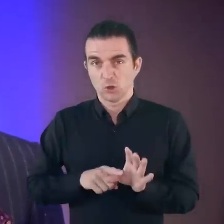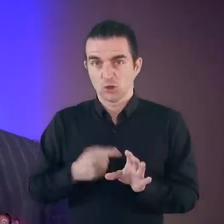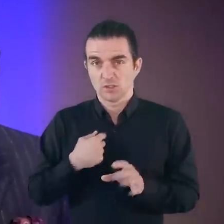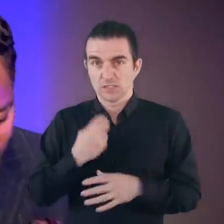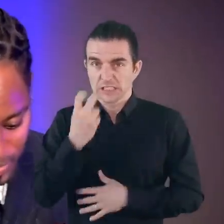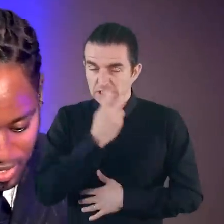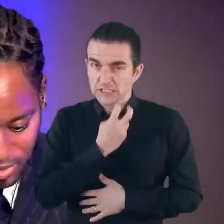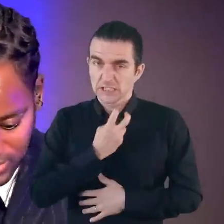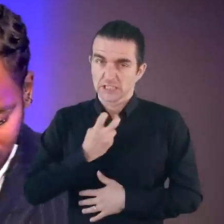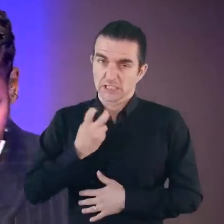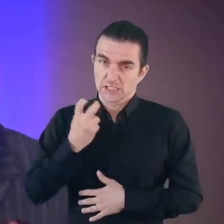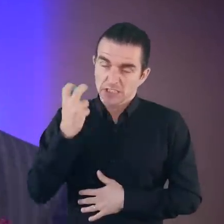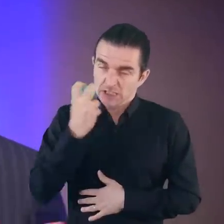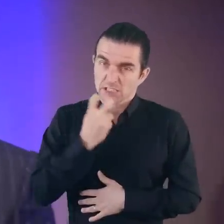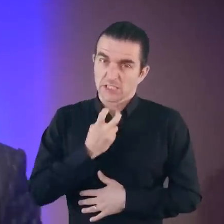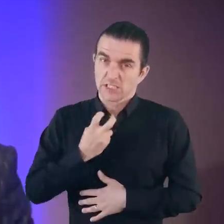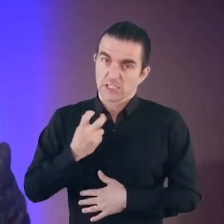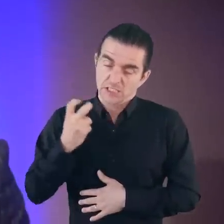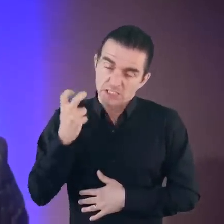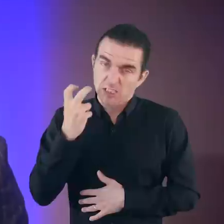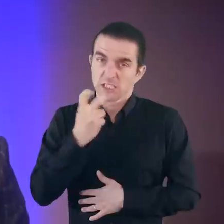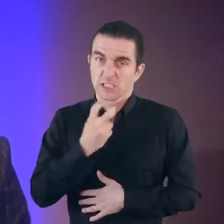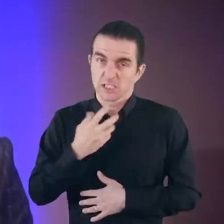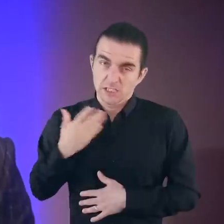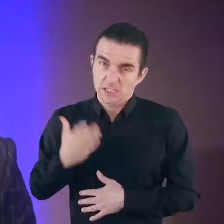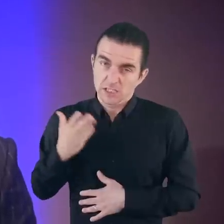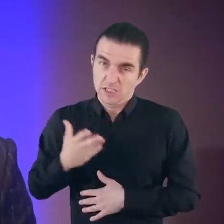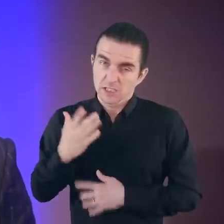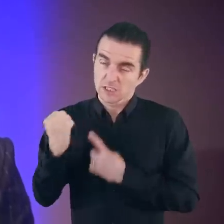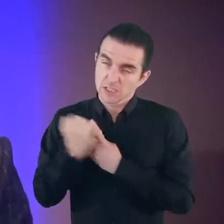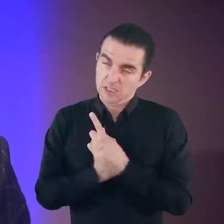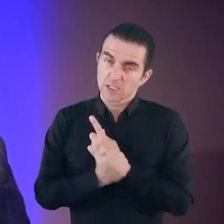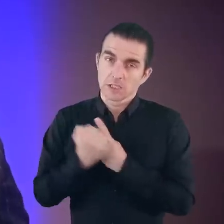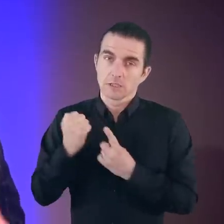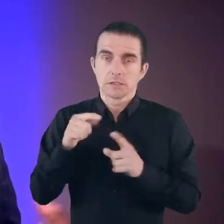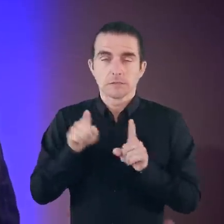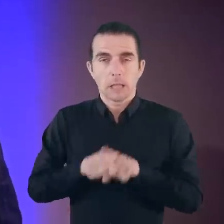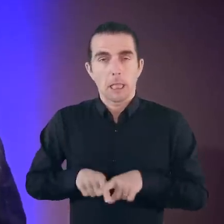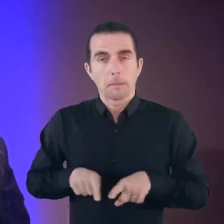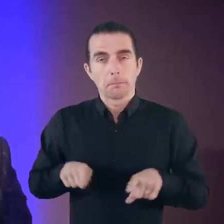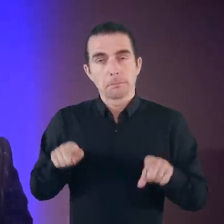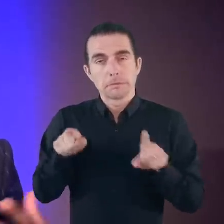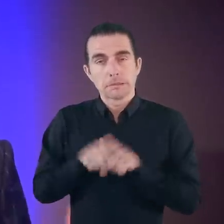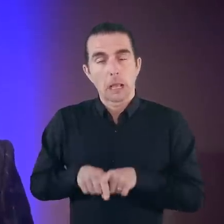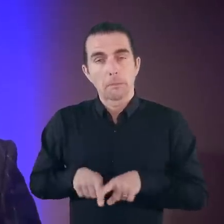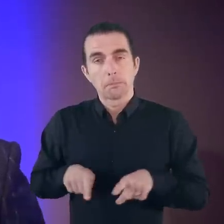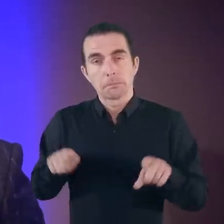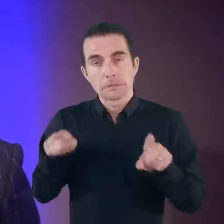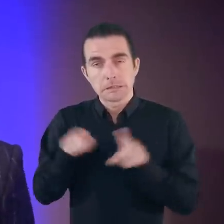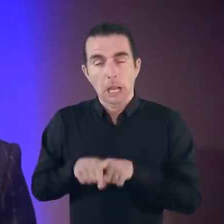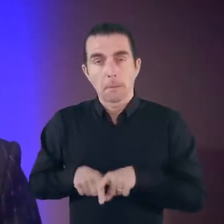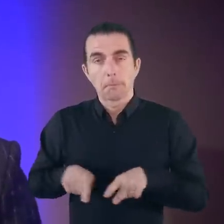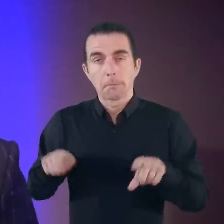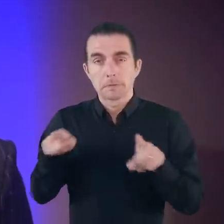During this period of seven years where we're doing these frantic exercises, you do the same things over and over and over again.